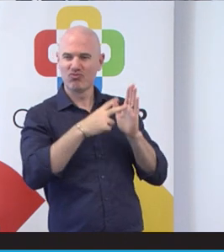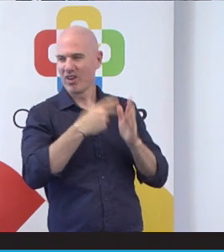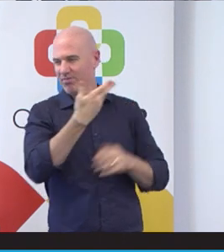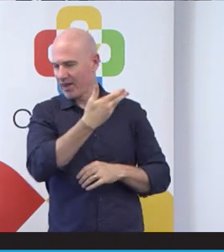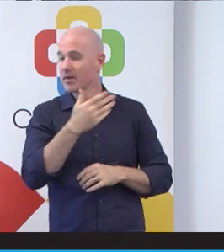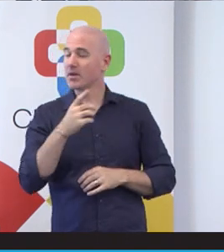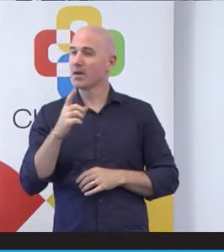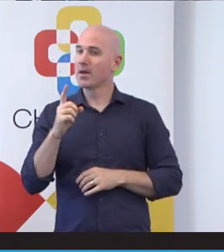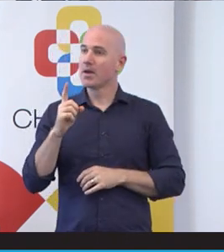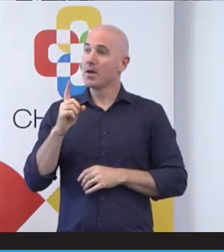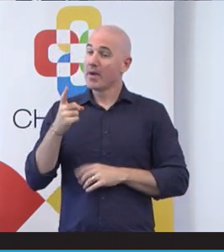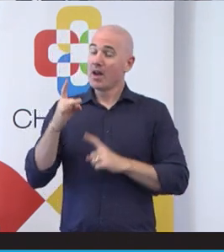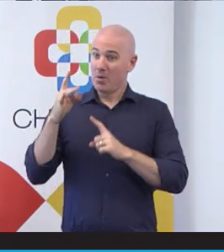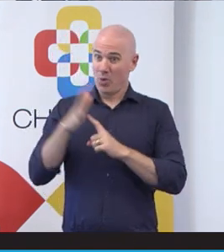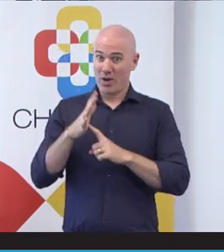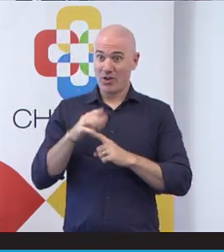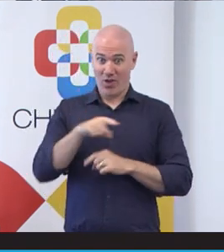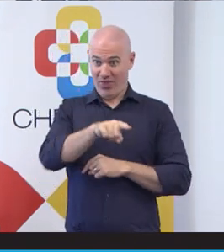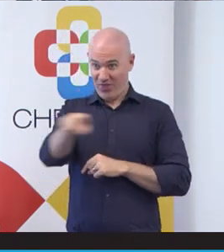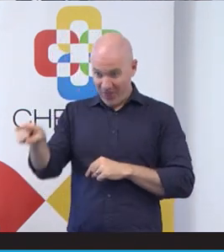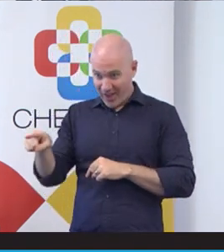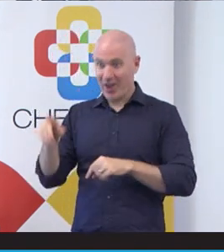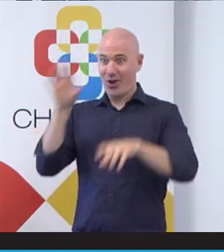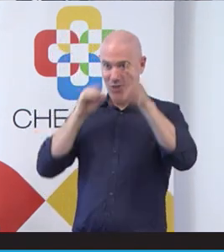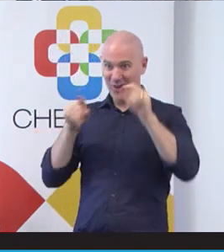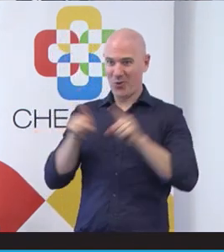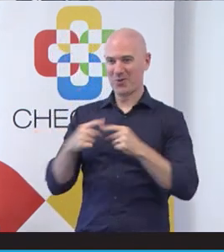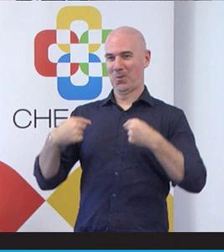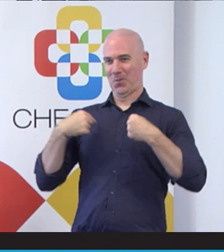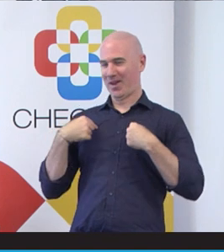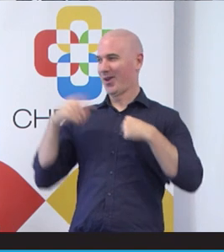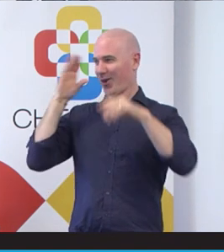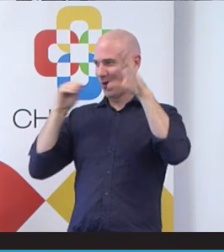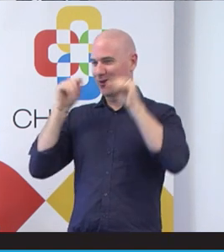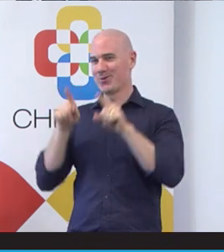we also got some learnings from it as well. So over to the first four areas